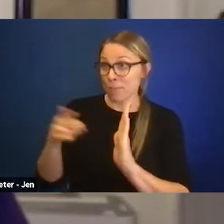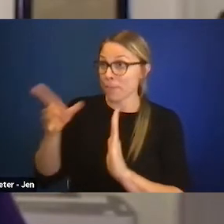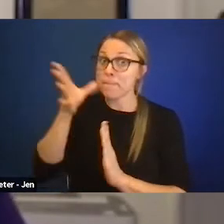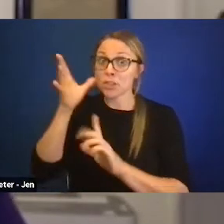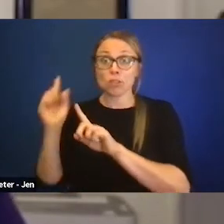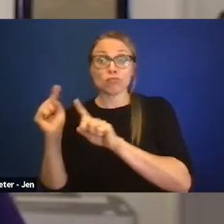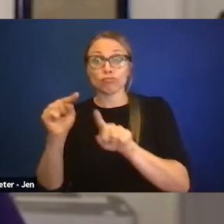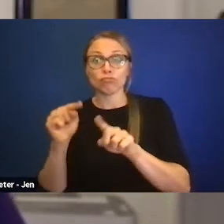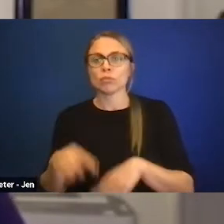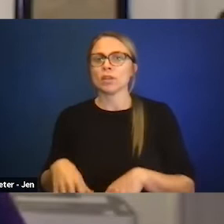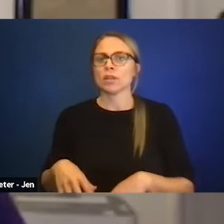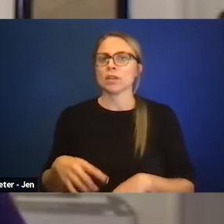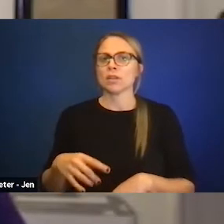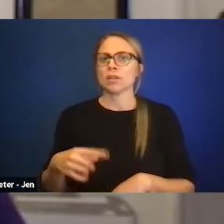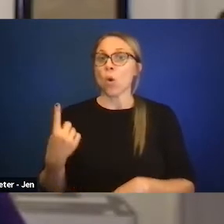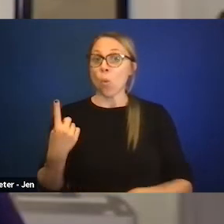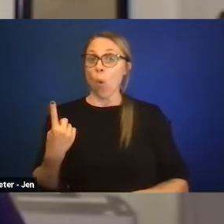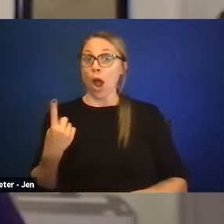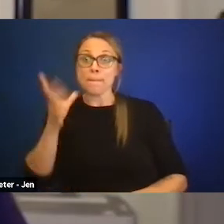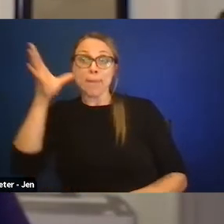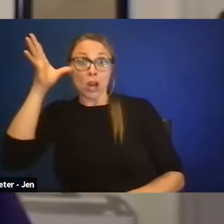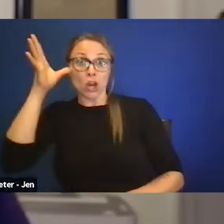and it could be one of them and a number of other people.